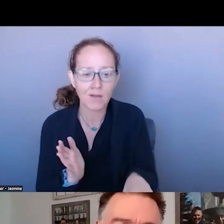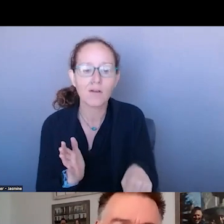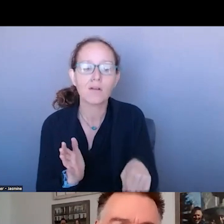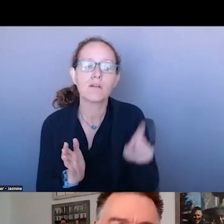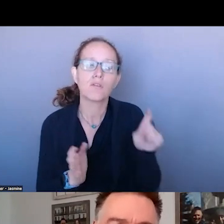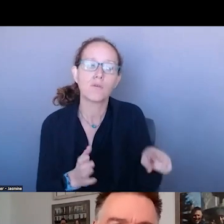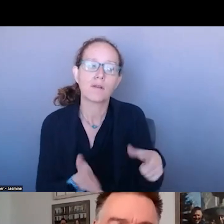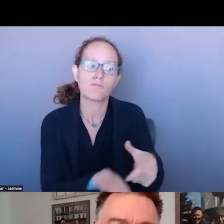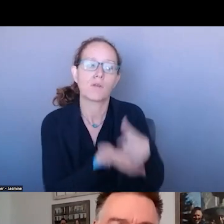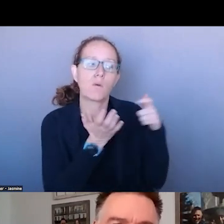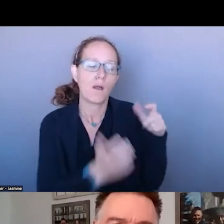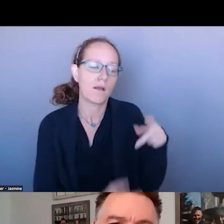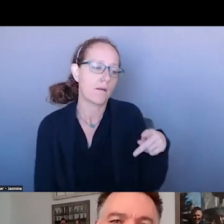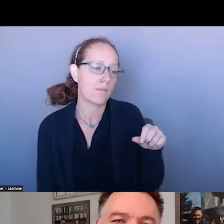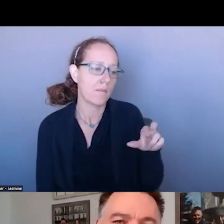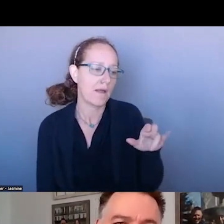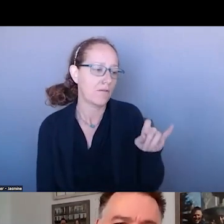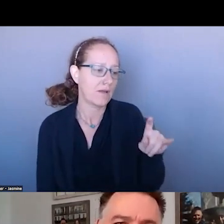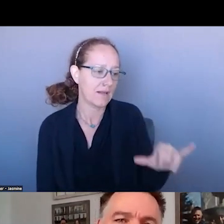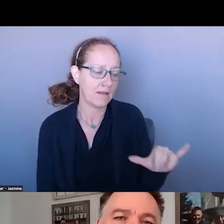THE RESPONSIBLE PAYERS PAYING. I THINK THINKING OF THIS AS